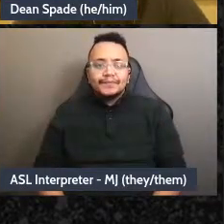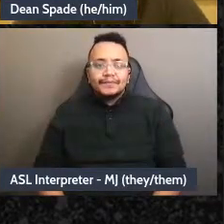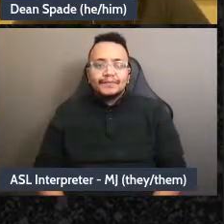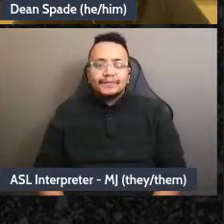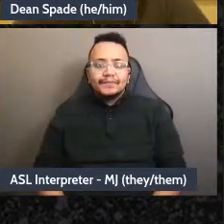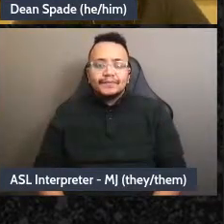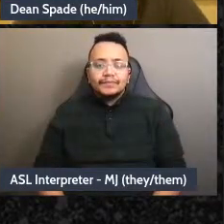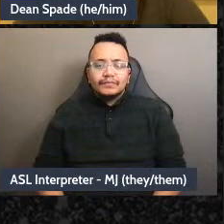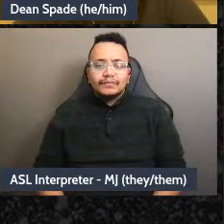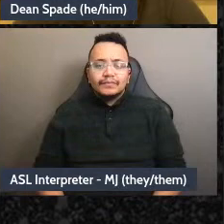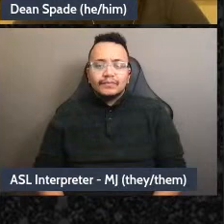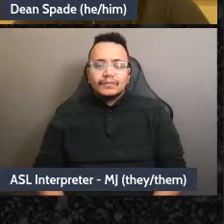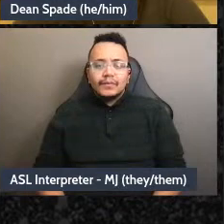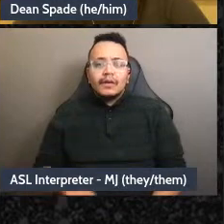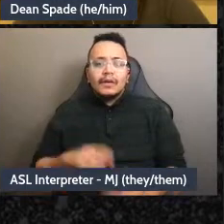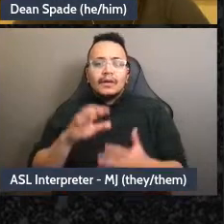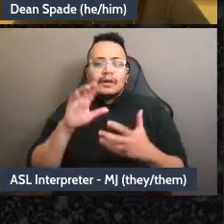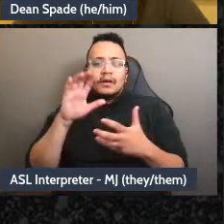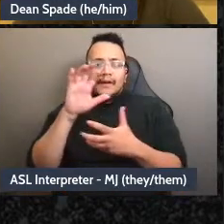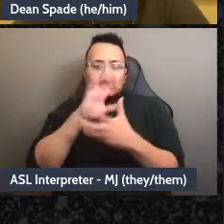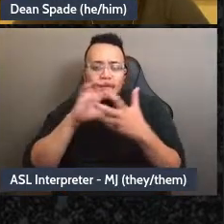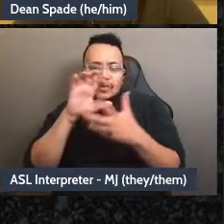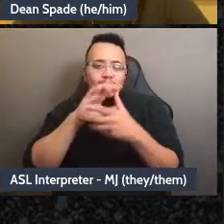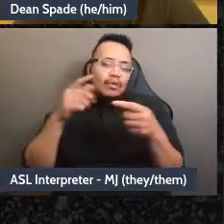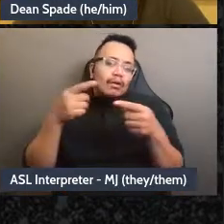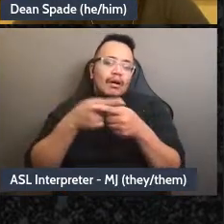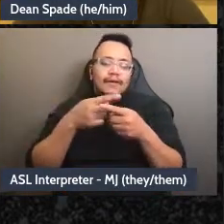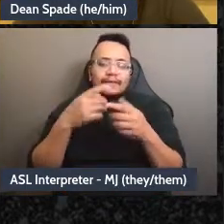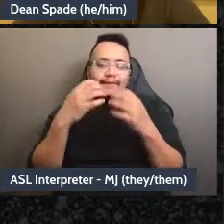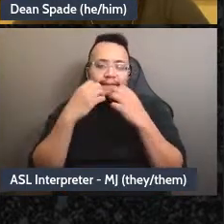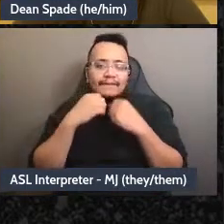Abusing values